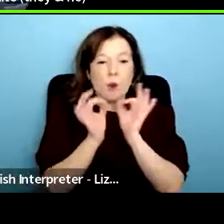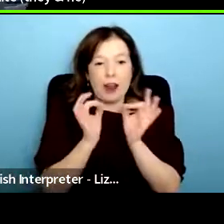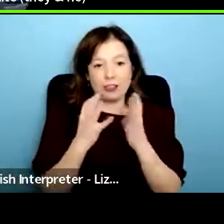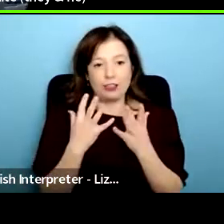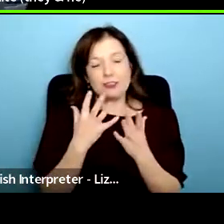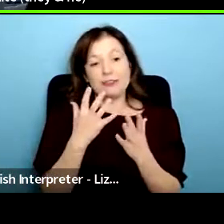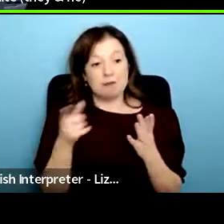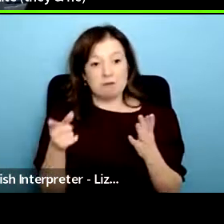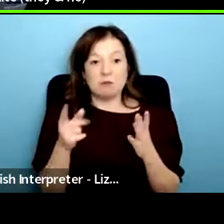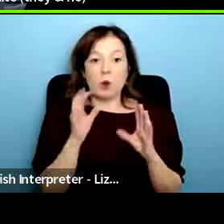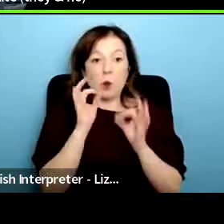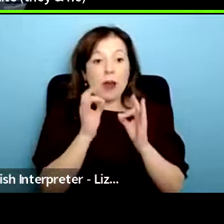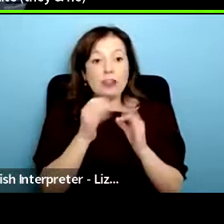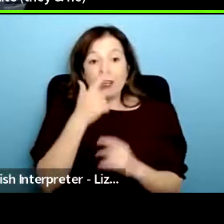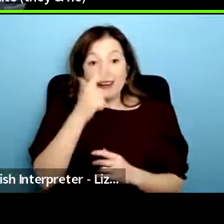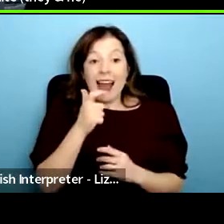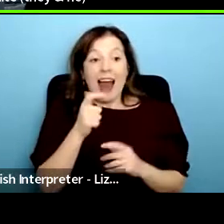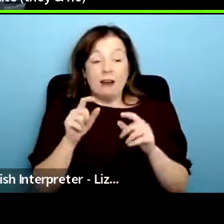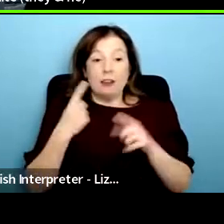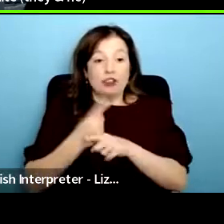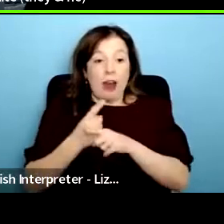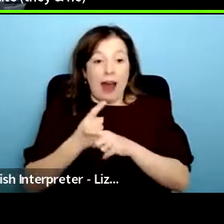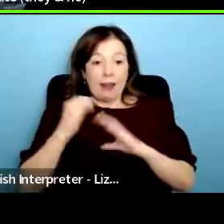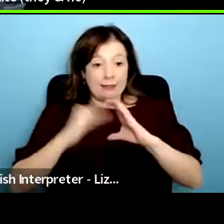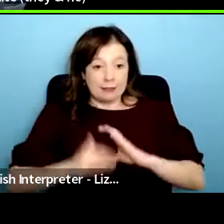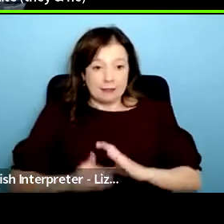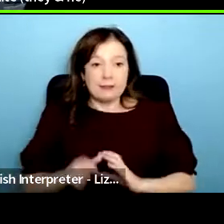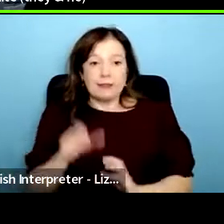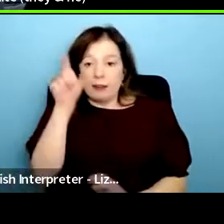or at the end you can indicate you'd like to speak by raising your hand on zoom